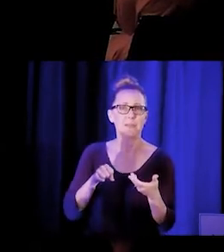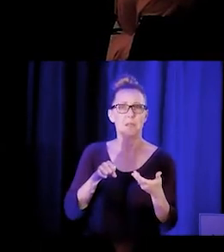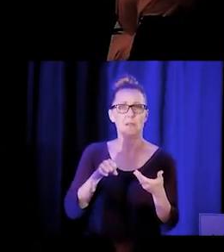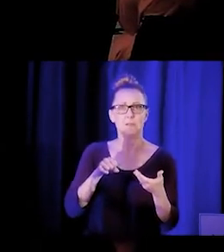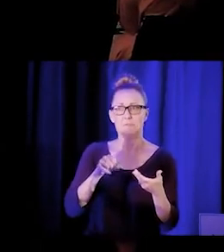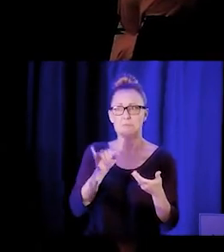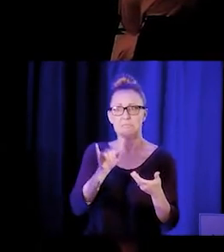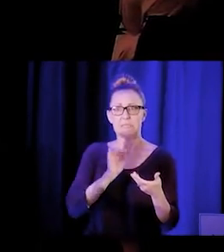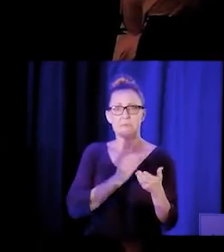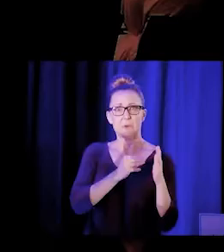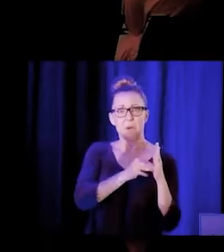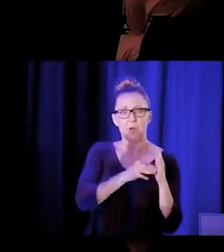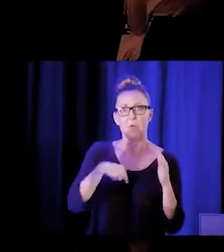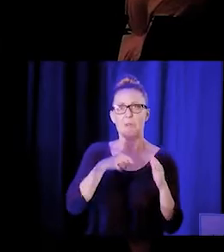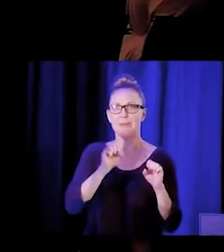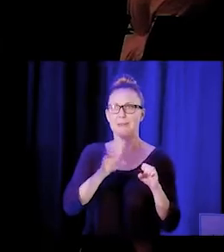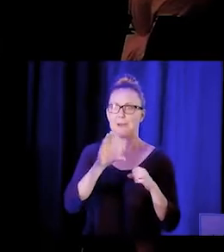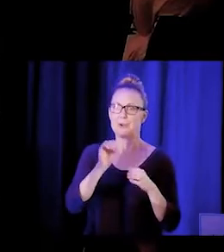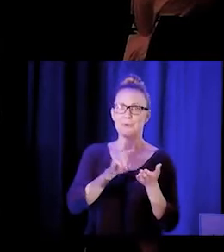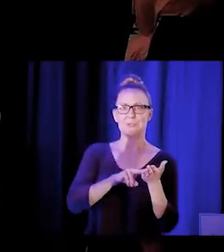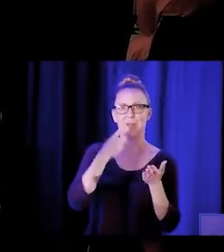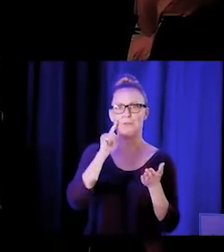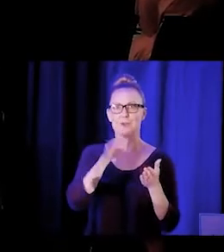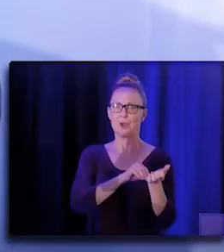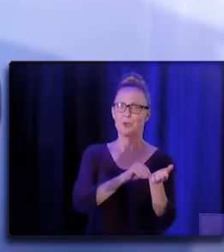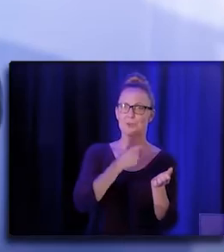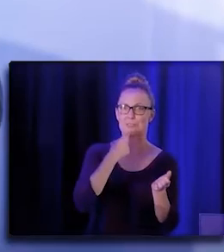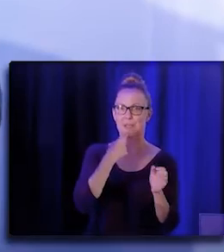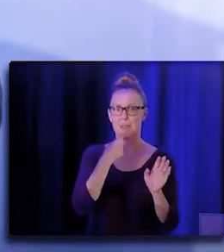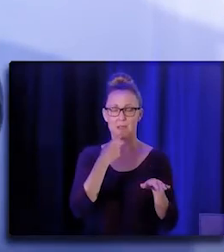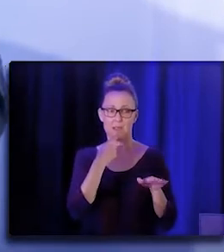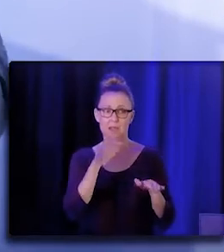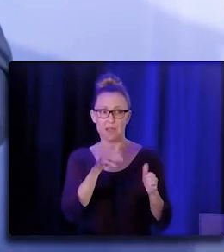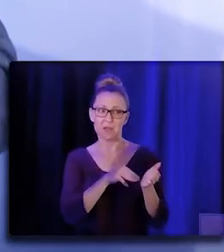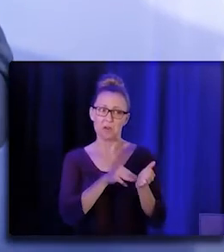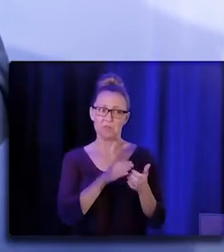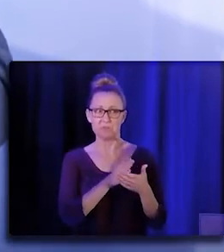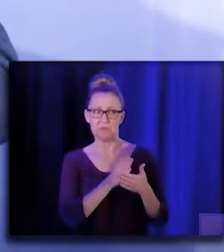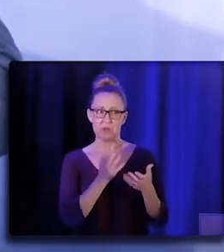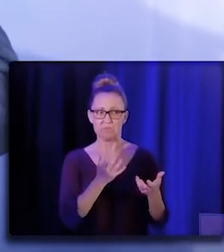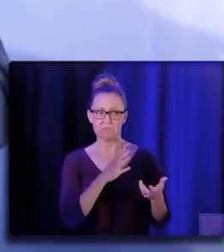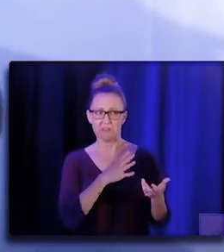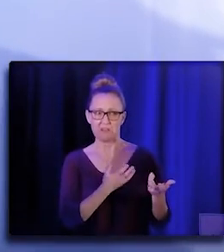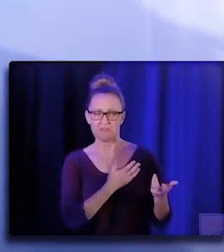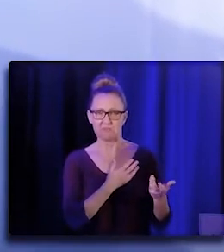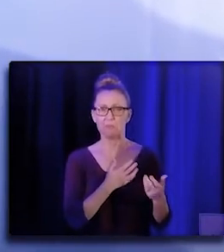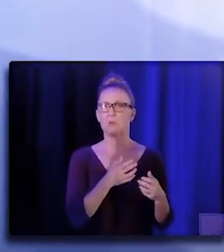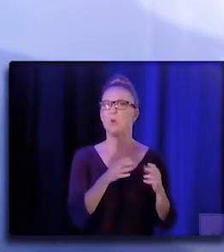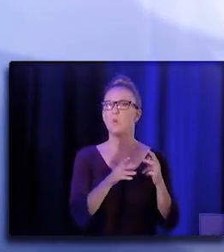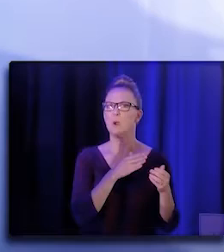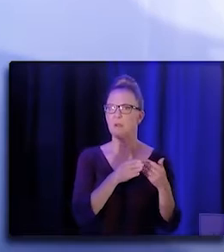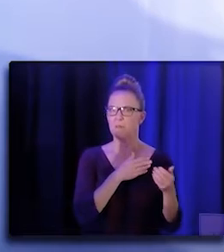just like we can co-sign for our doctor and say, Hey man, that doctor's all right or whoever we're talking to, the people we're talking to, you know,